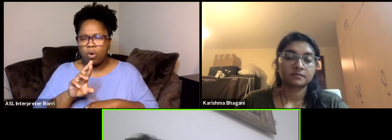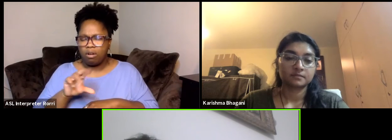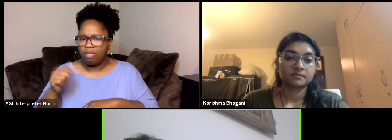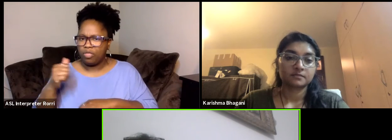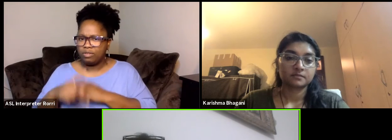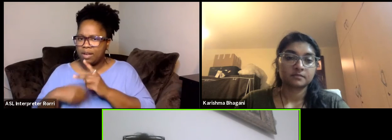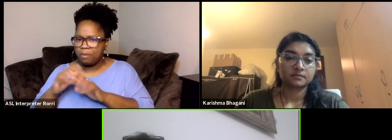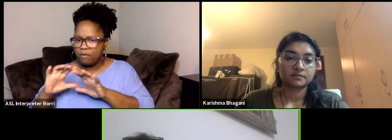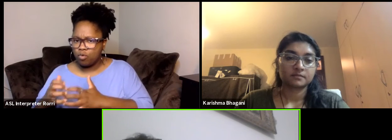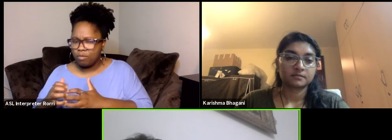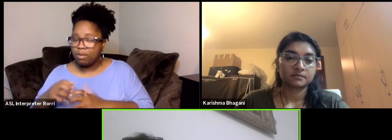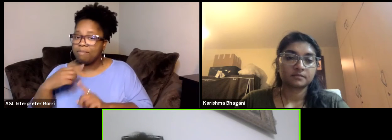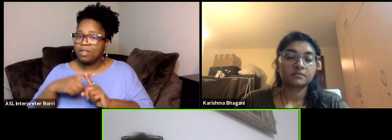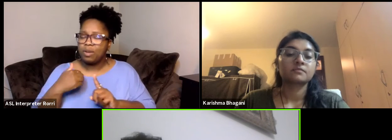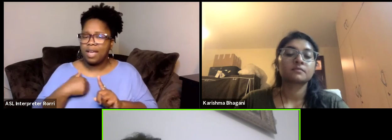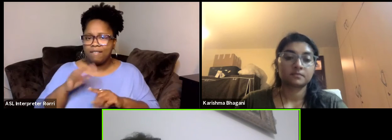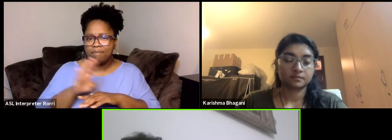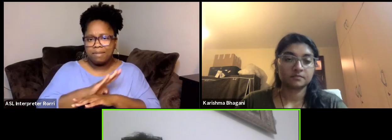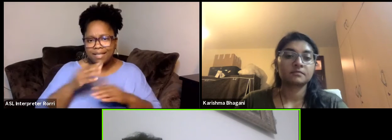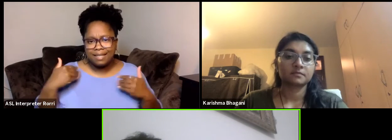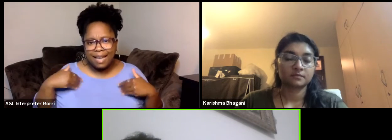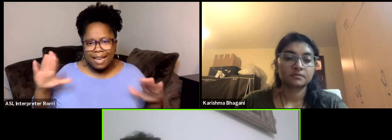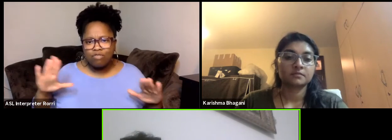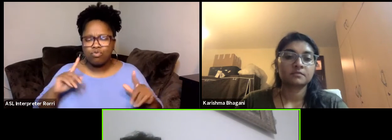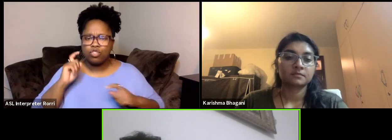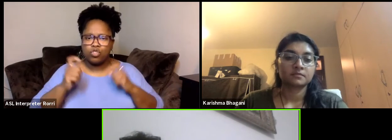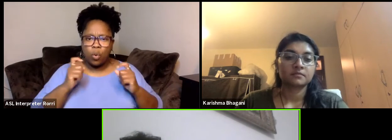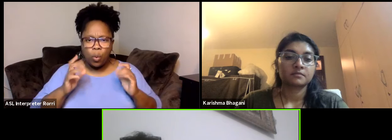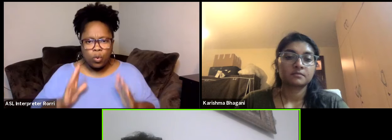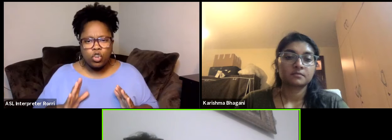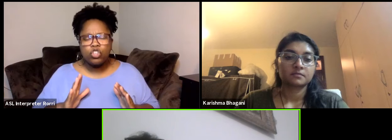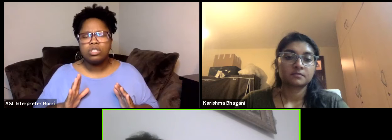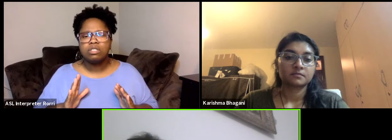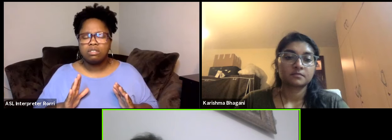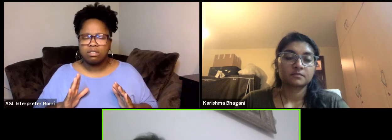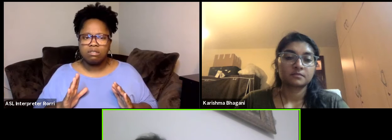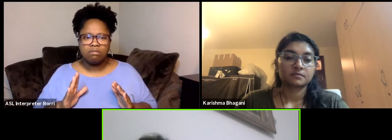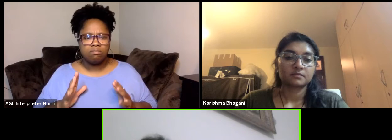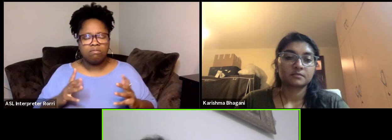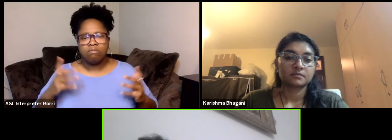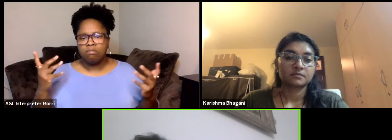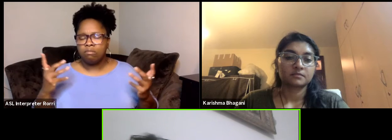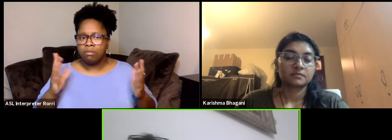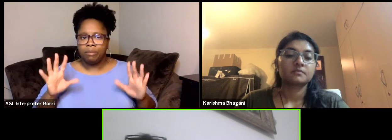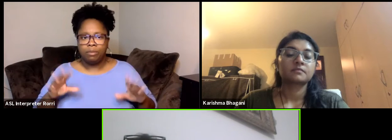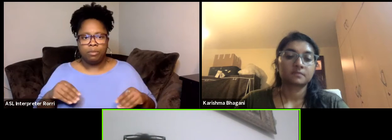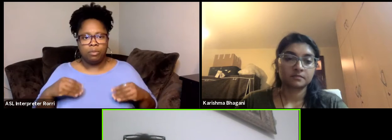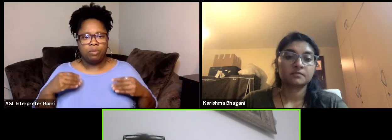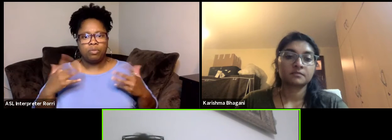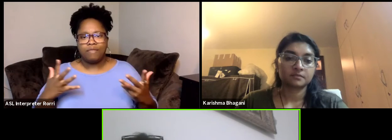business angels, investments, donors to register with the profile of art supporter.